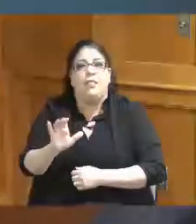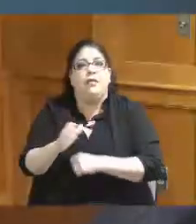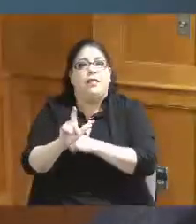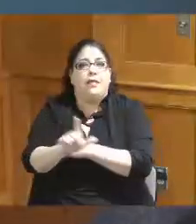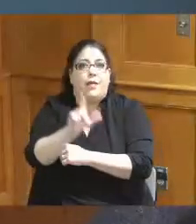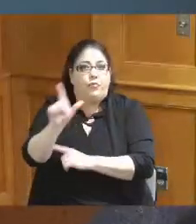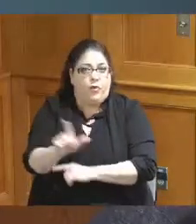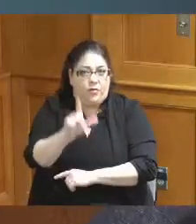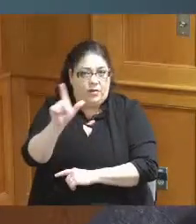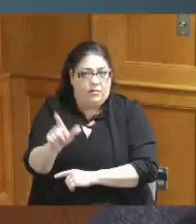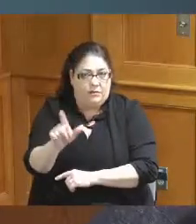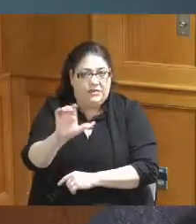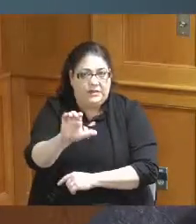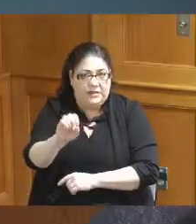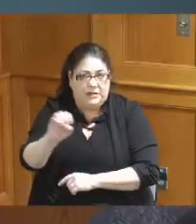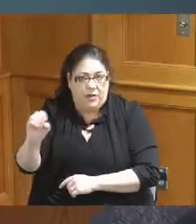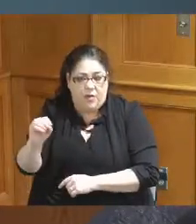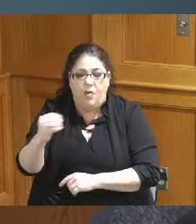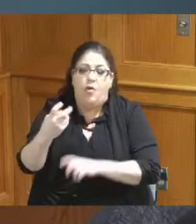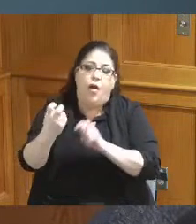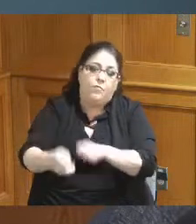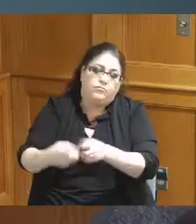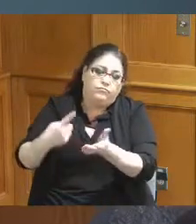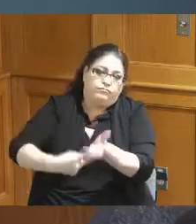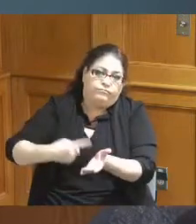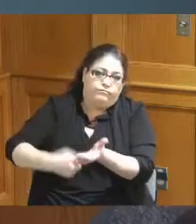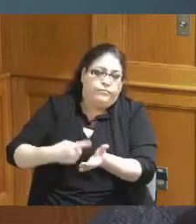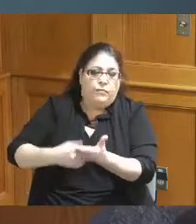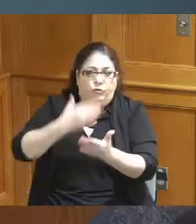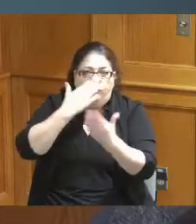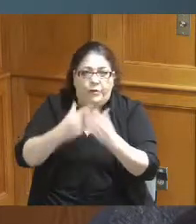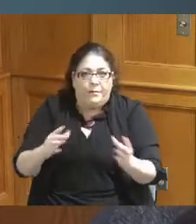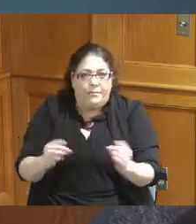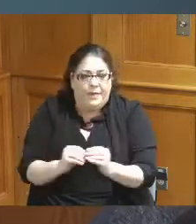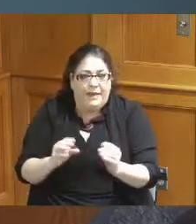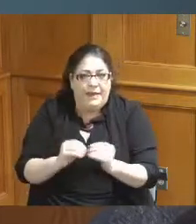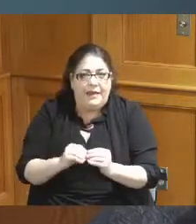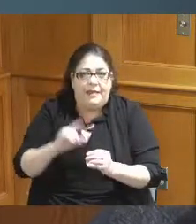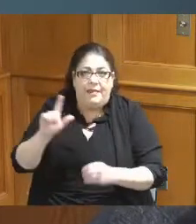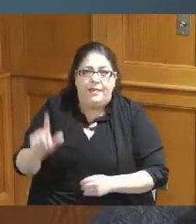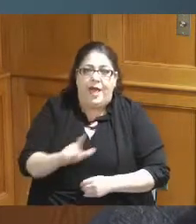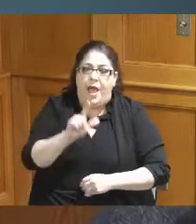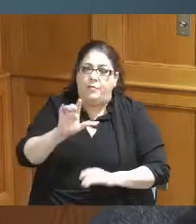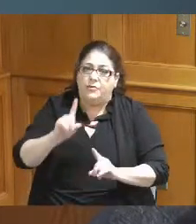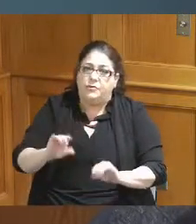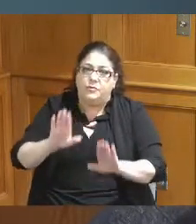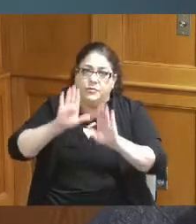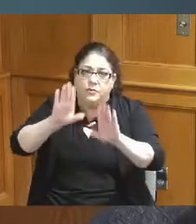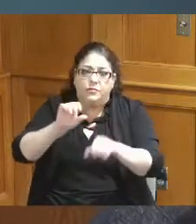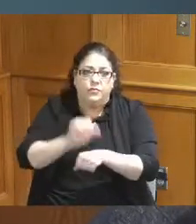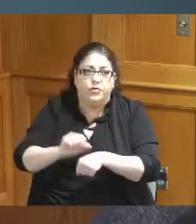and we had a very good meeting good updates the libraries doing some good work opening some new